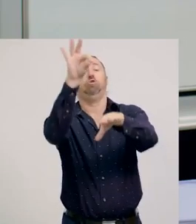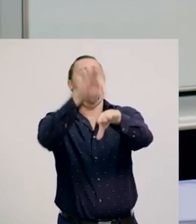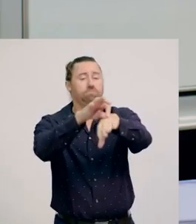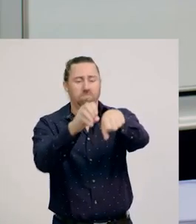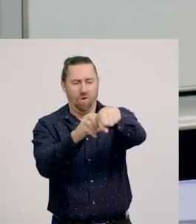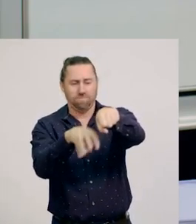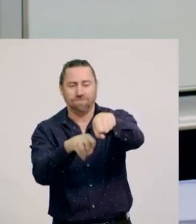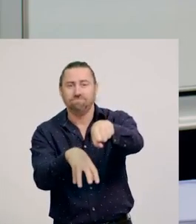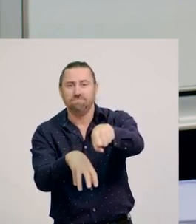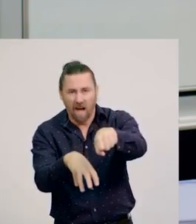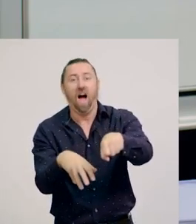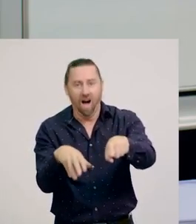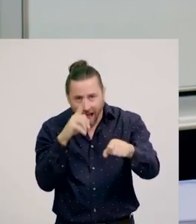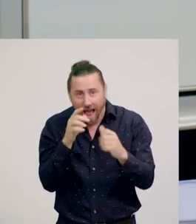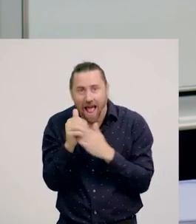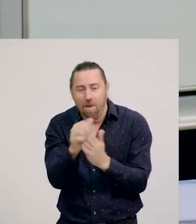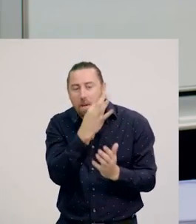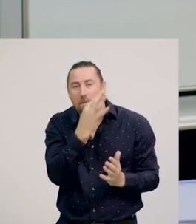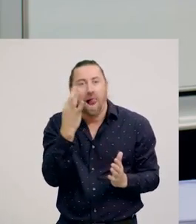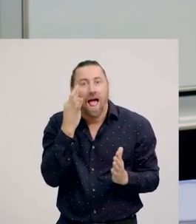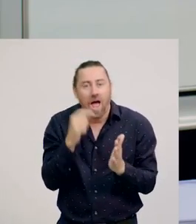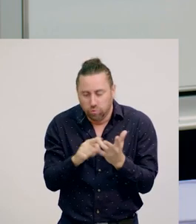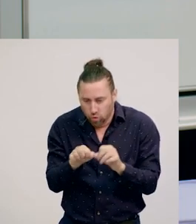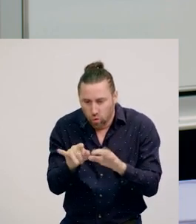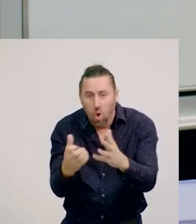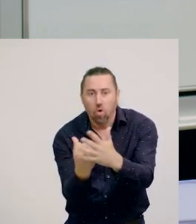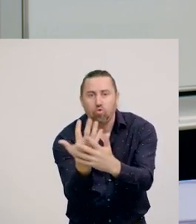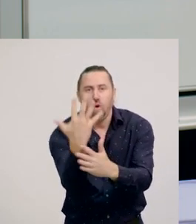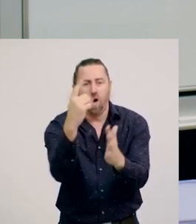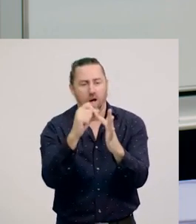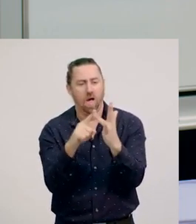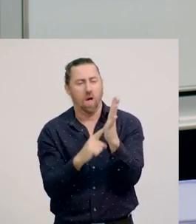This helps pollination, an important part of the plant’s lifecycle.